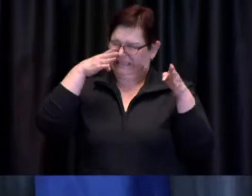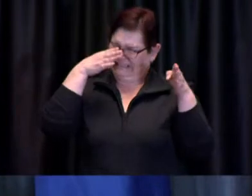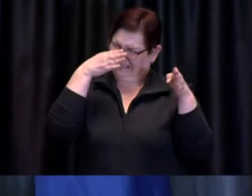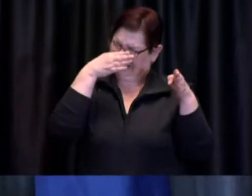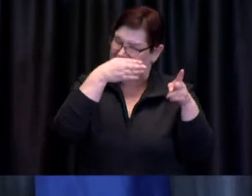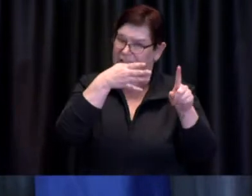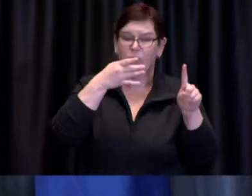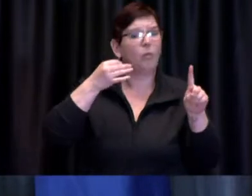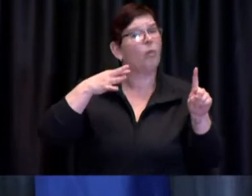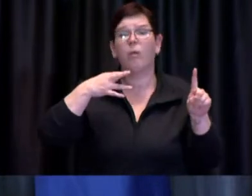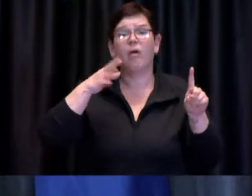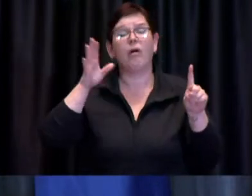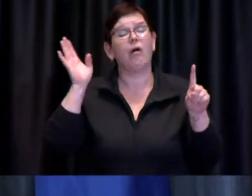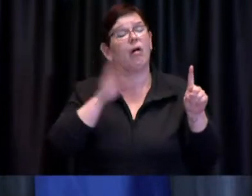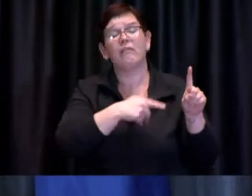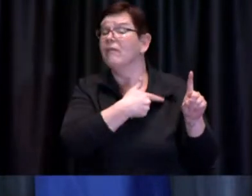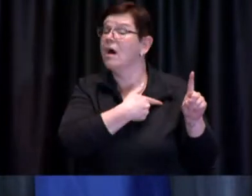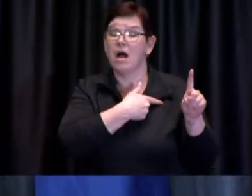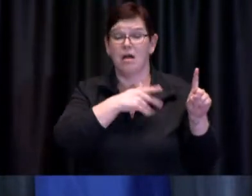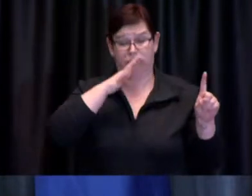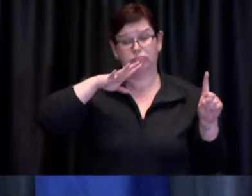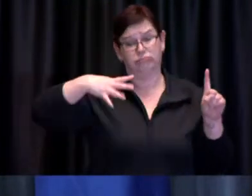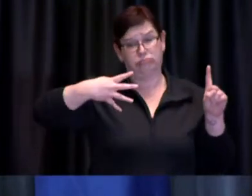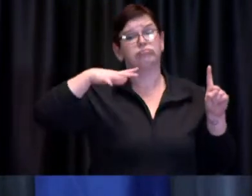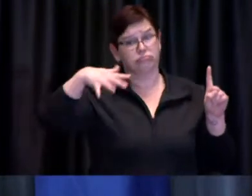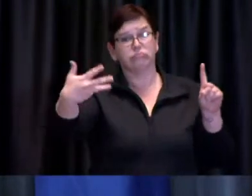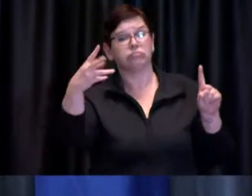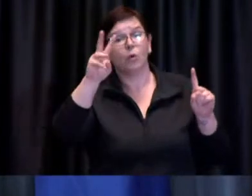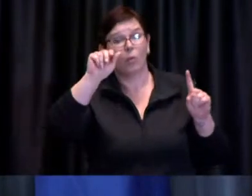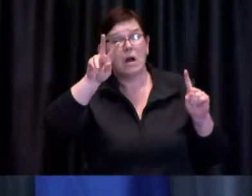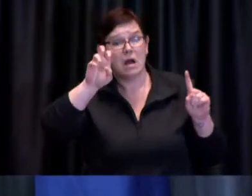Lawvin: Thank you John next up we have Jennifer Pegliaro from the Toronto Star go ahead